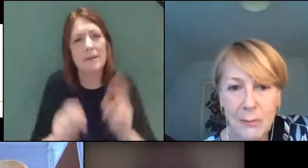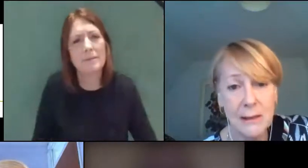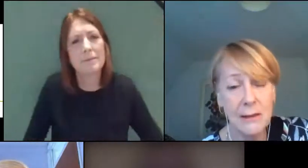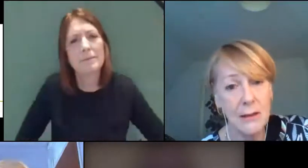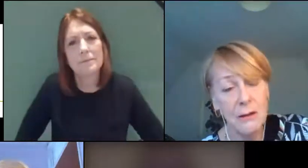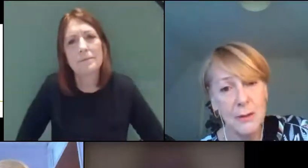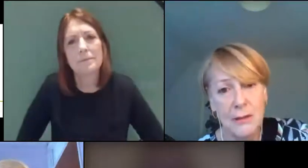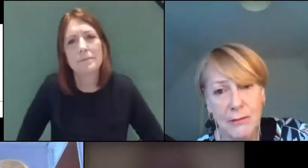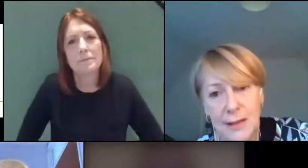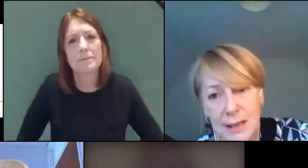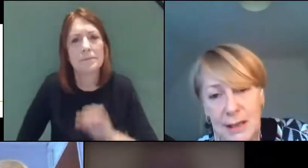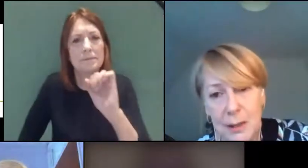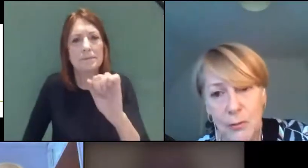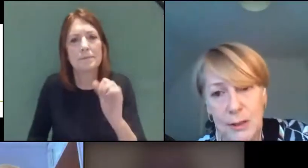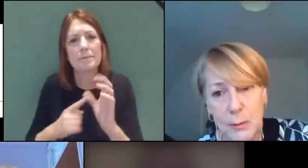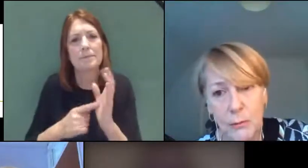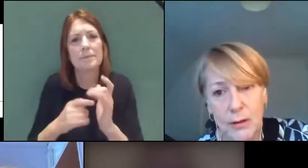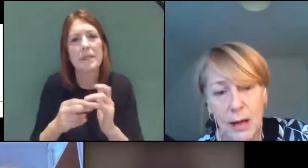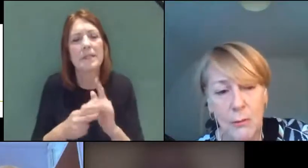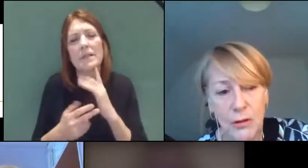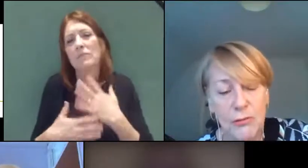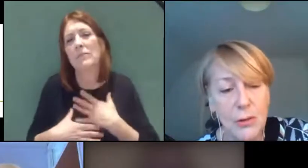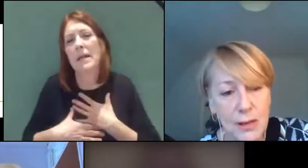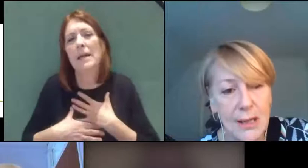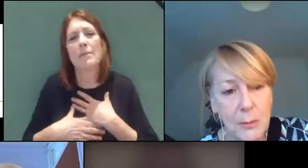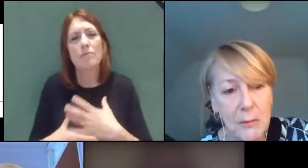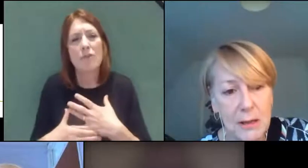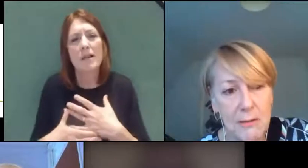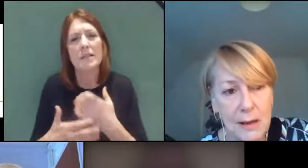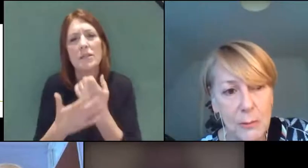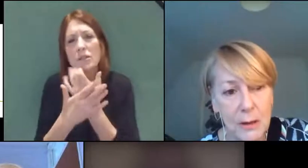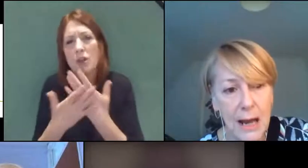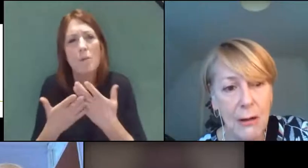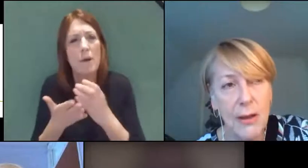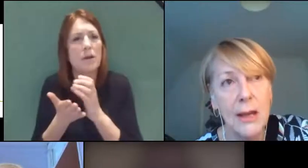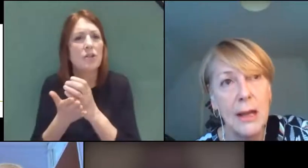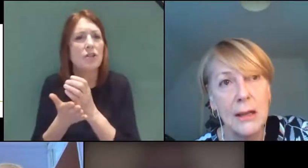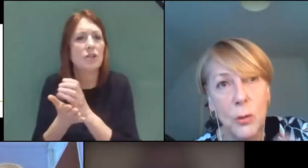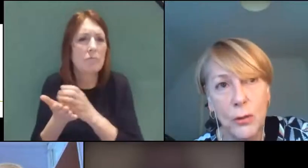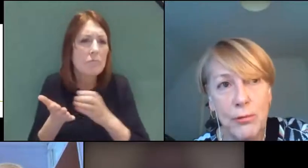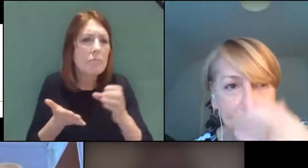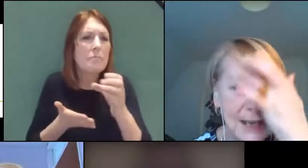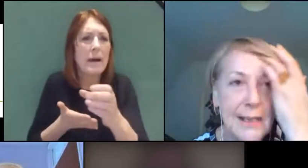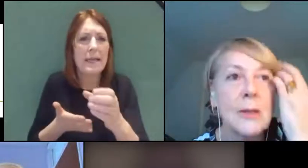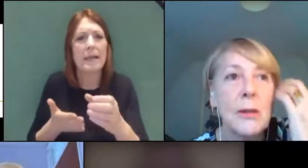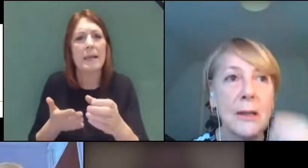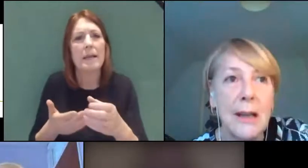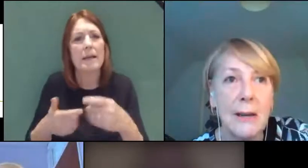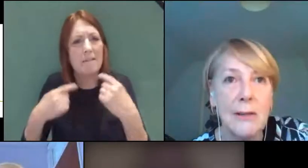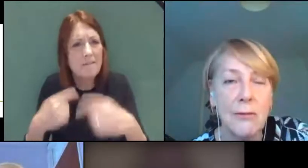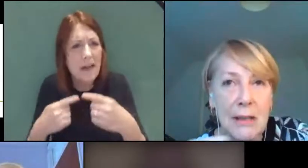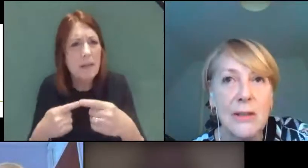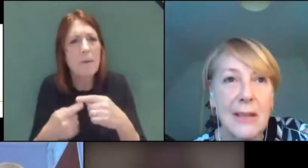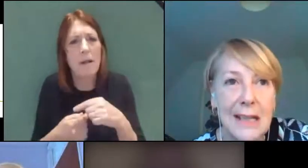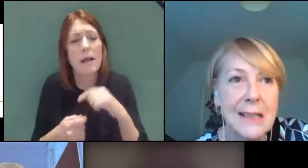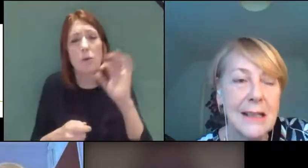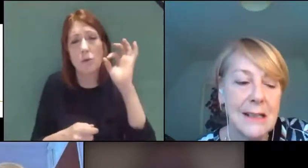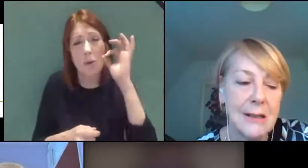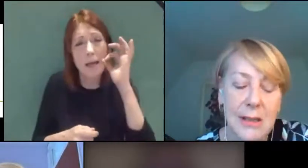Absolutely, you know I've been fantastically impressed with how much resource has been made available, and what the process is within the council, for really getting that out